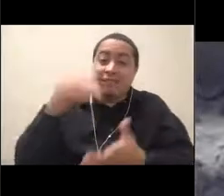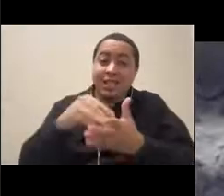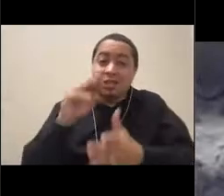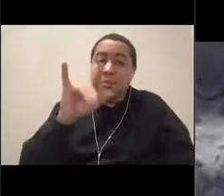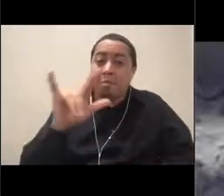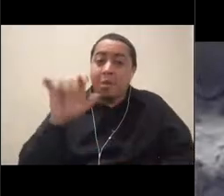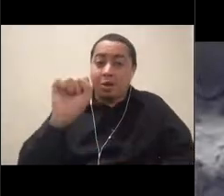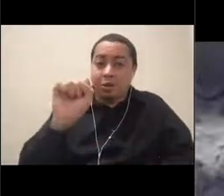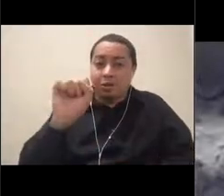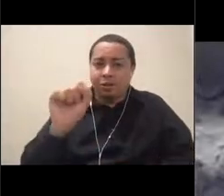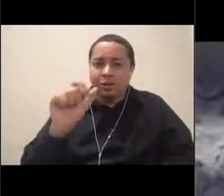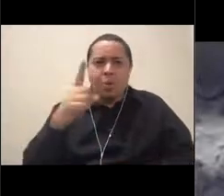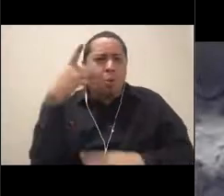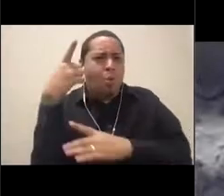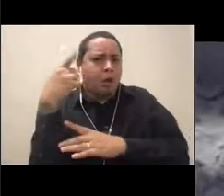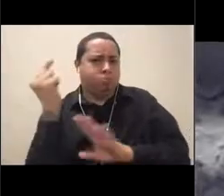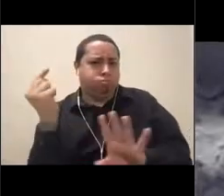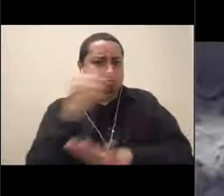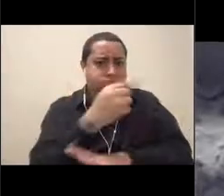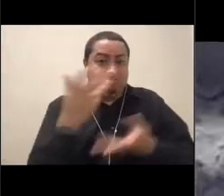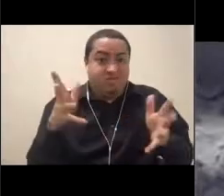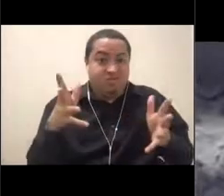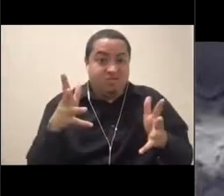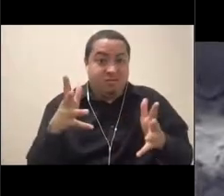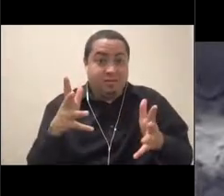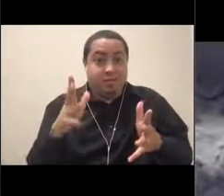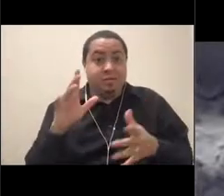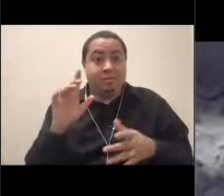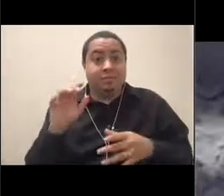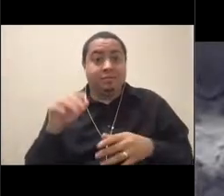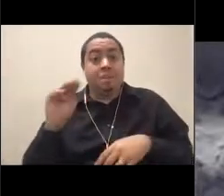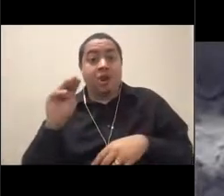So that's just one way from Monterey Bay to Indonesia, who wants to guess?